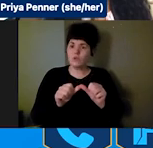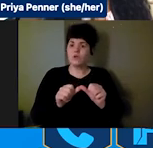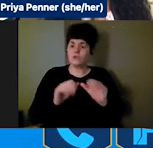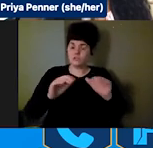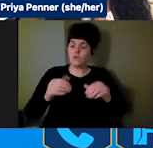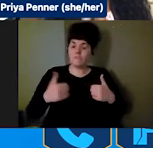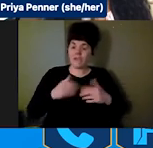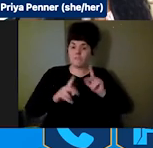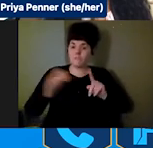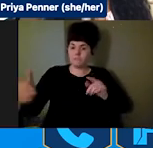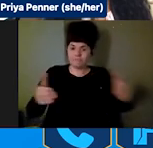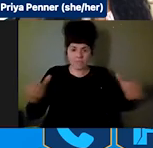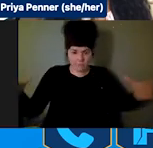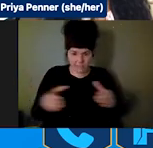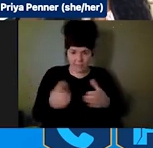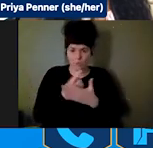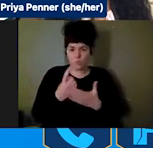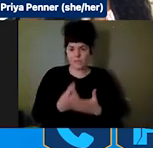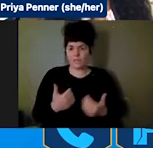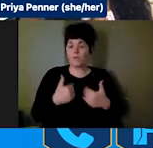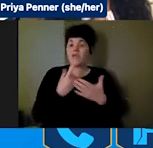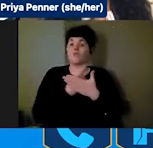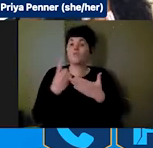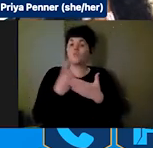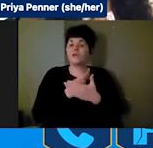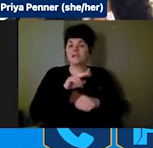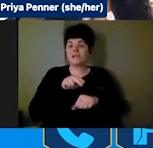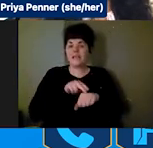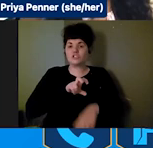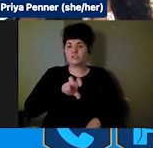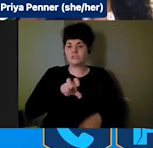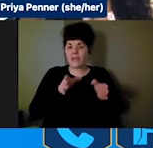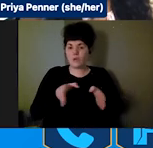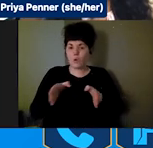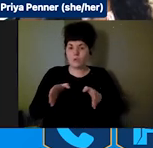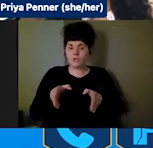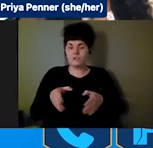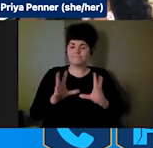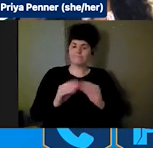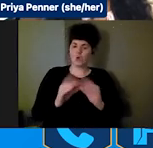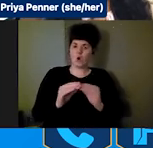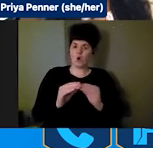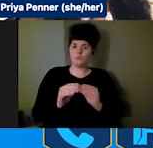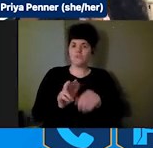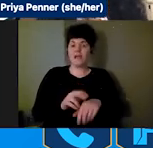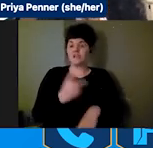have a weekly national stakeholder call every Tuesday at 3:00 p.m. Eastern time, and all are welcome on those